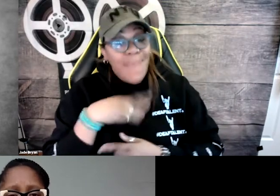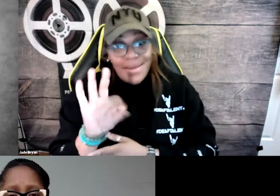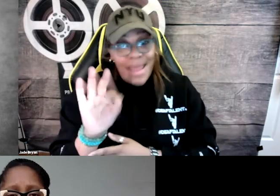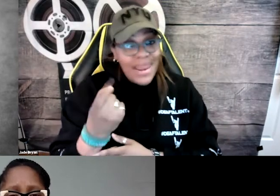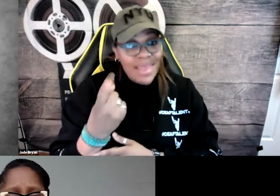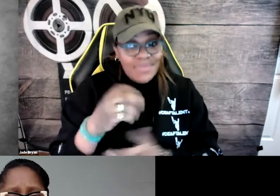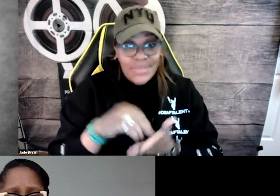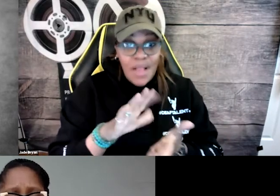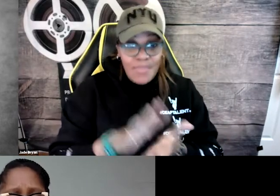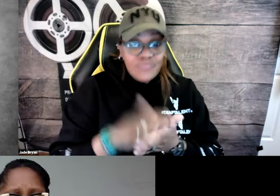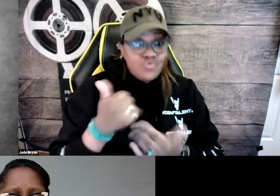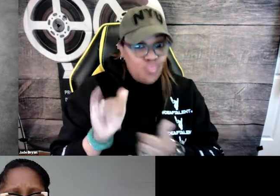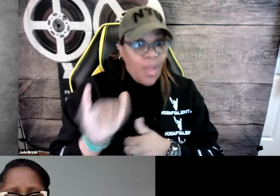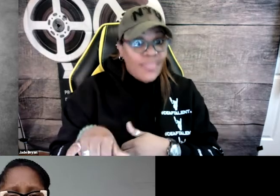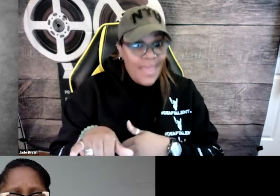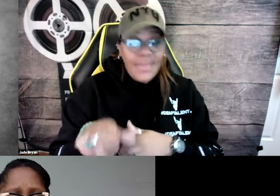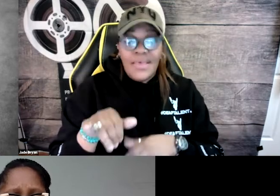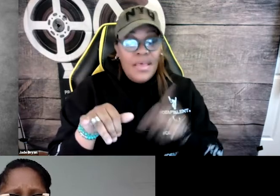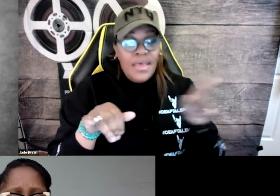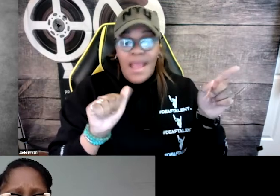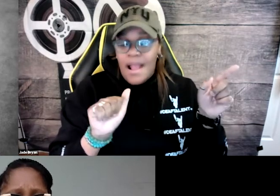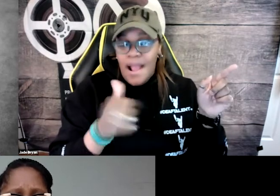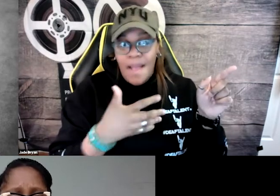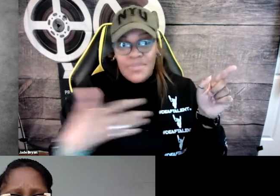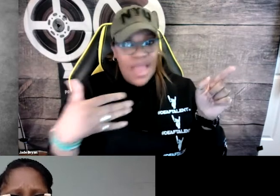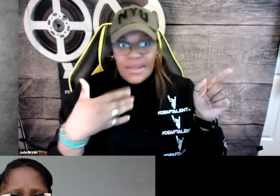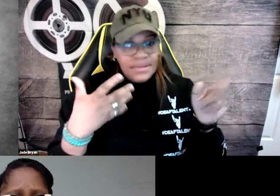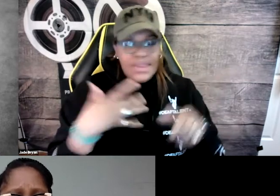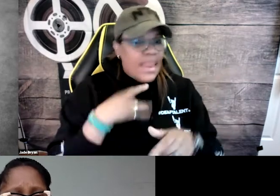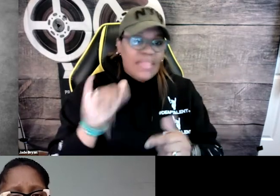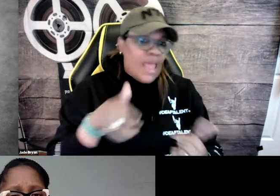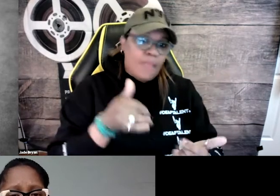So you always know someone speaking on the left and someone speaking on the right. And that's where it stays.